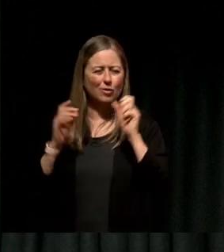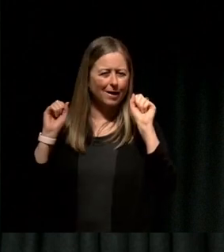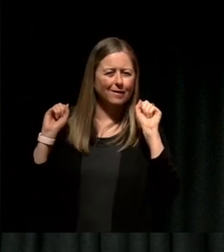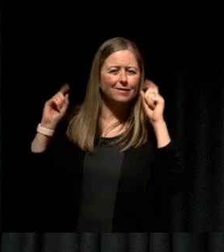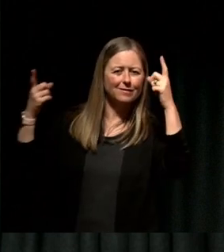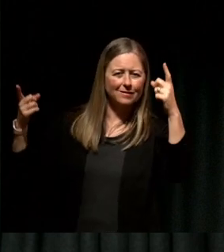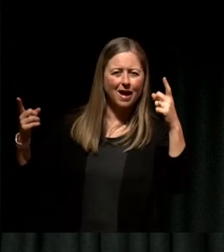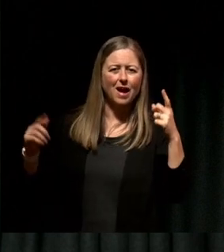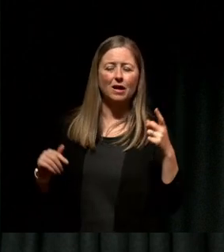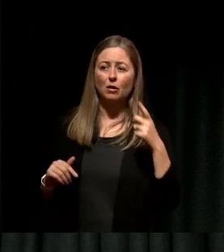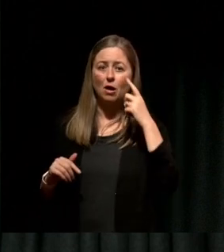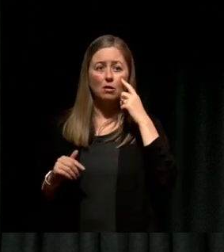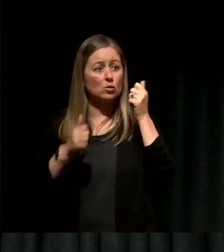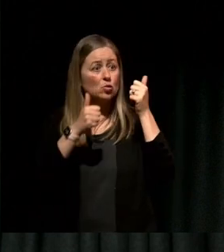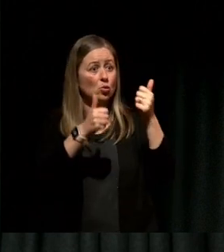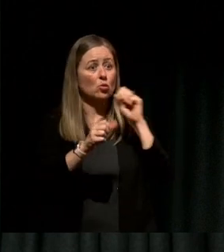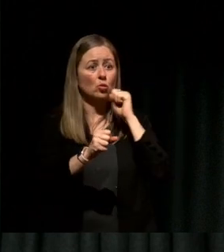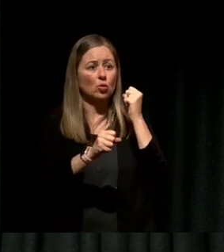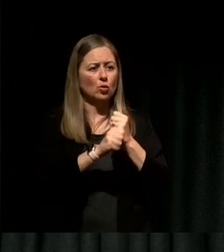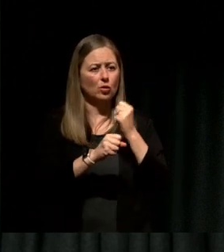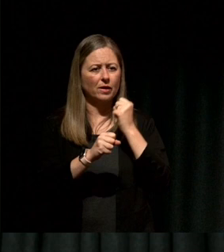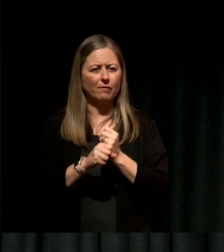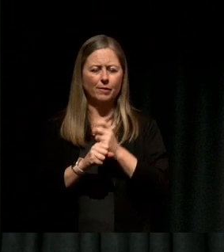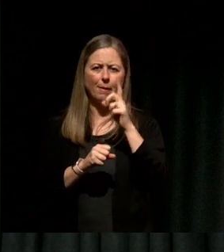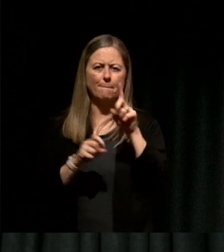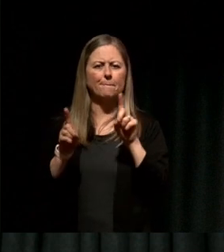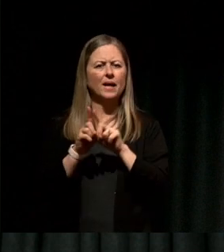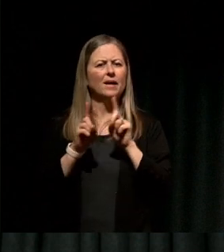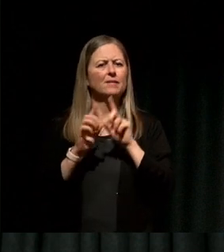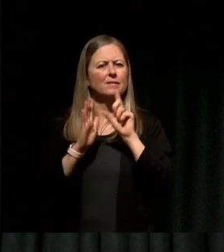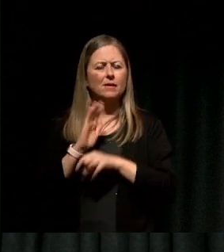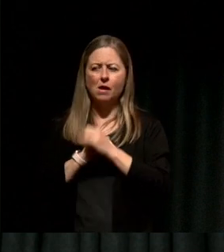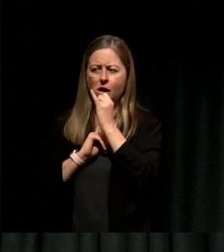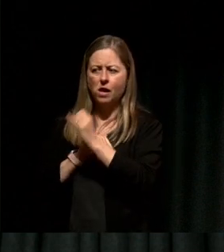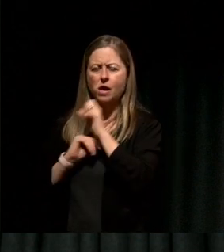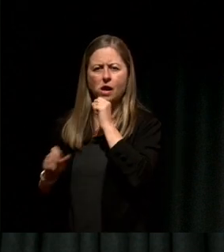best of government and the worst of it as well I saw great leadership and poor leadership